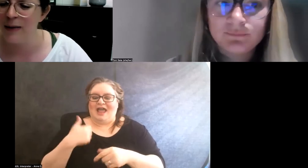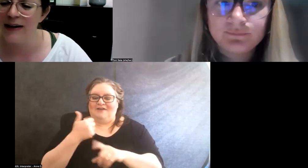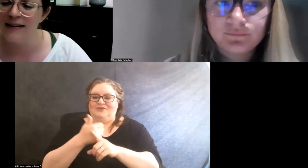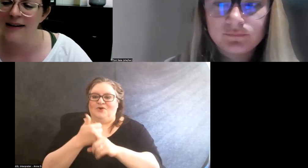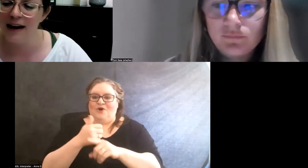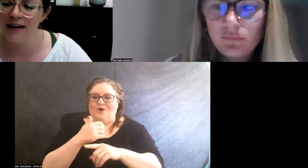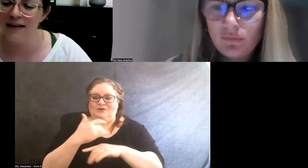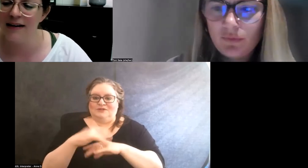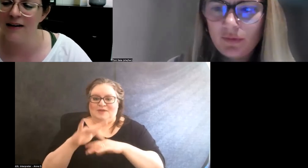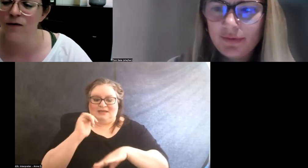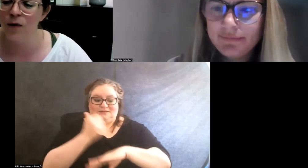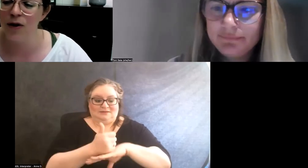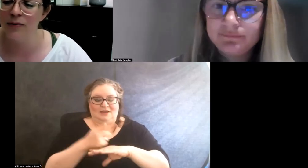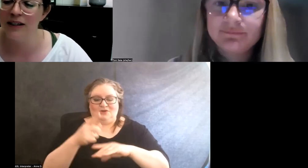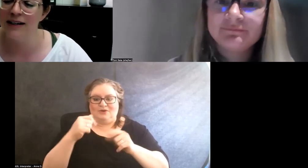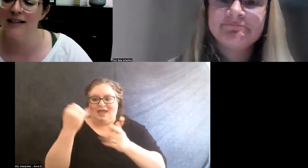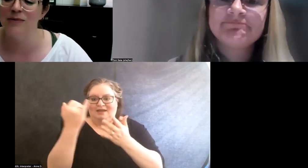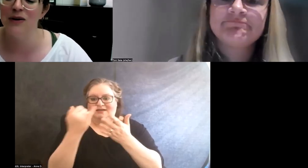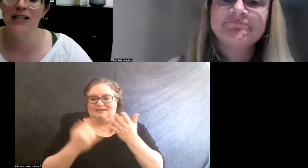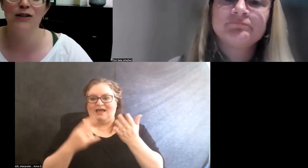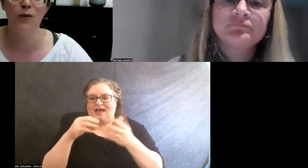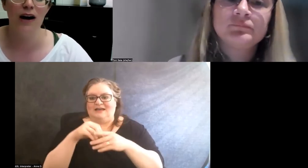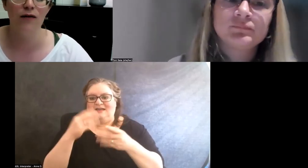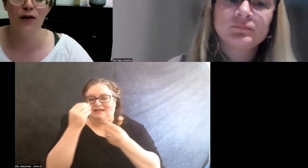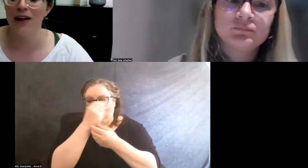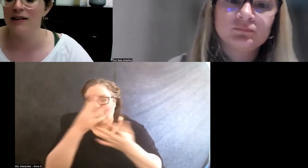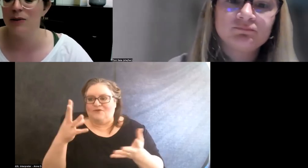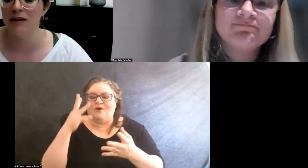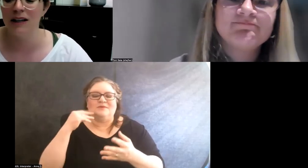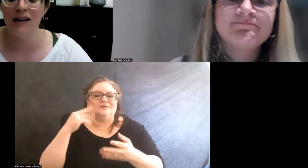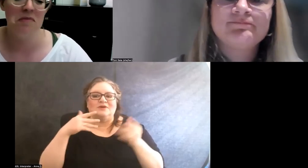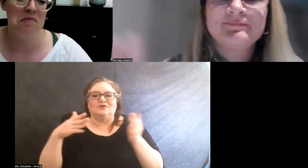you can design in an informed, experienced way for flexibility.